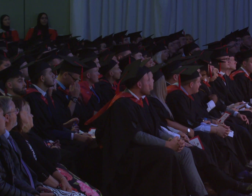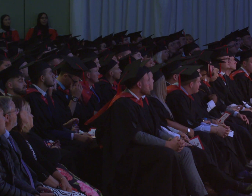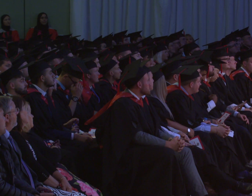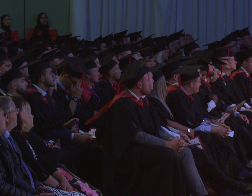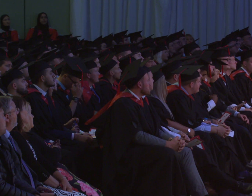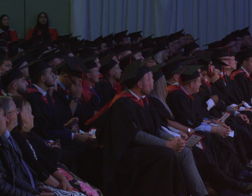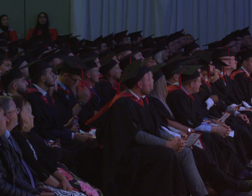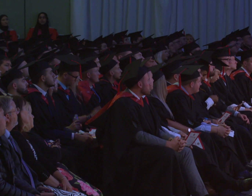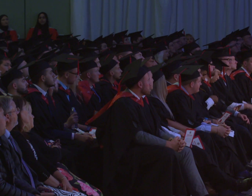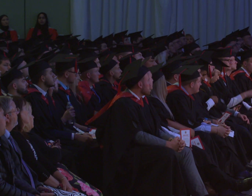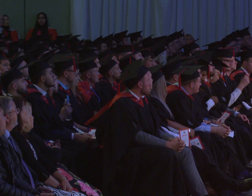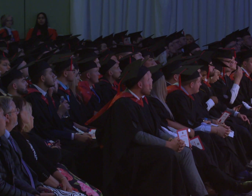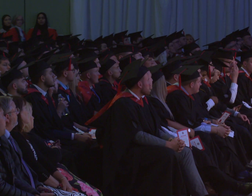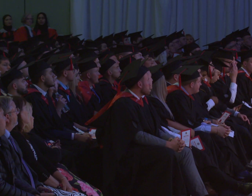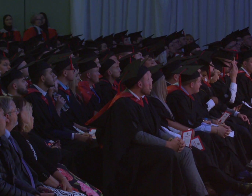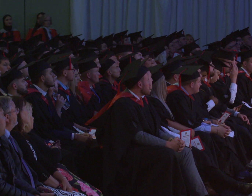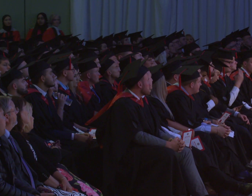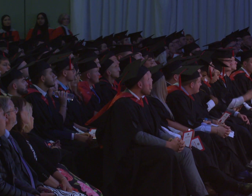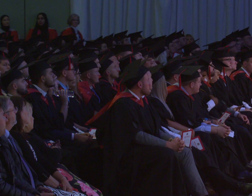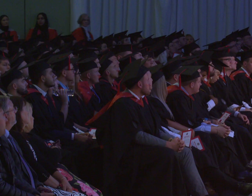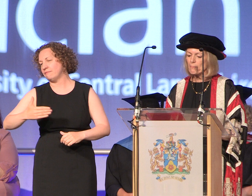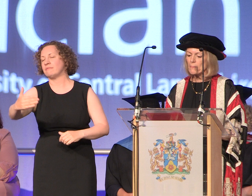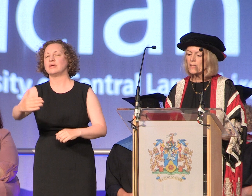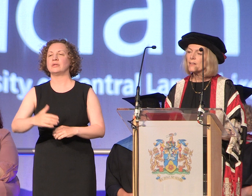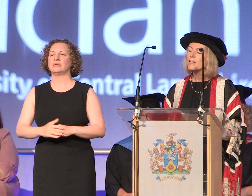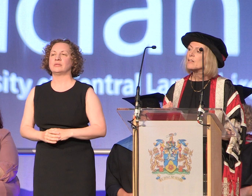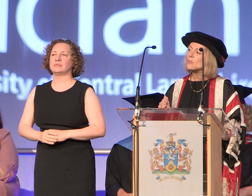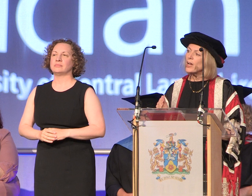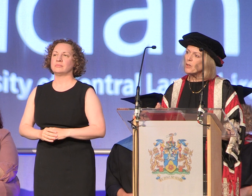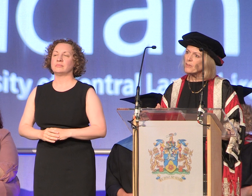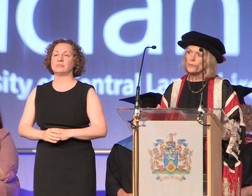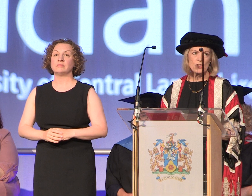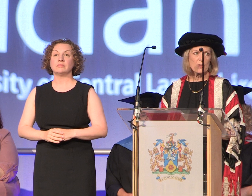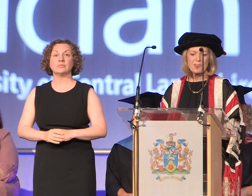do the best that you can in everything you do. So I hope that you enjoy the